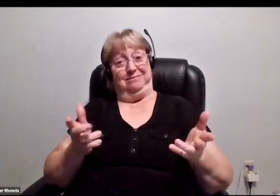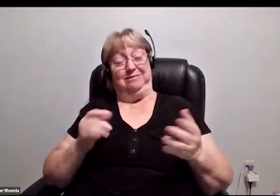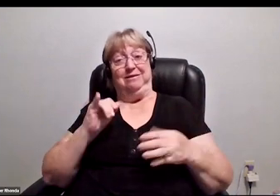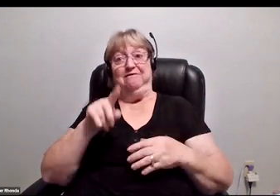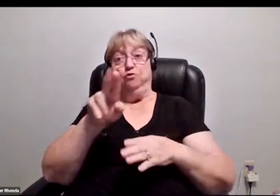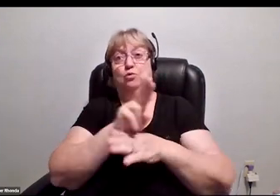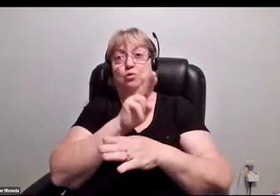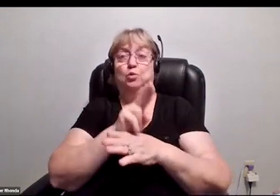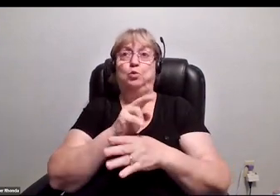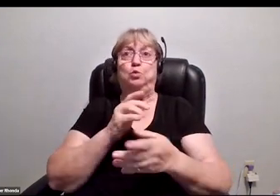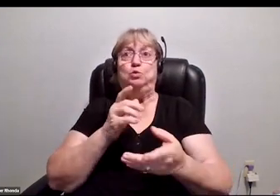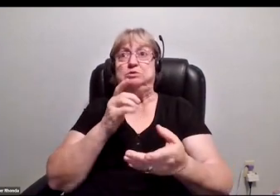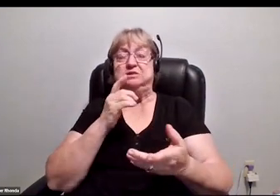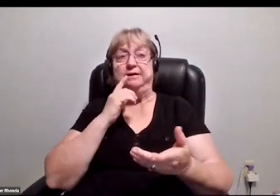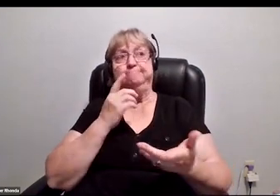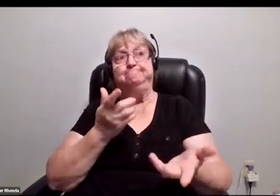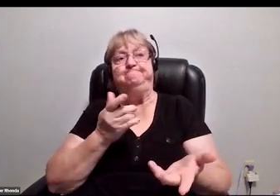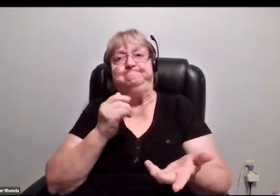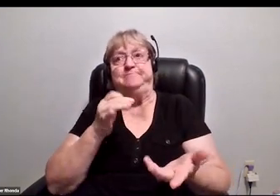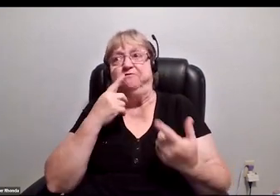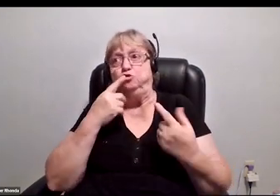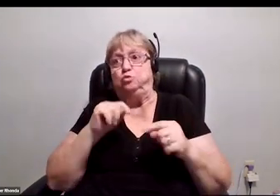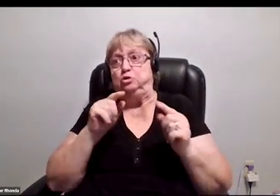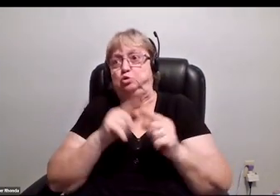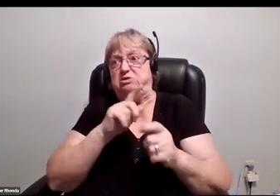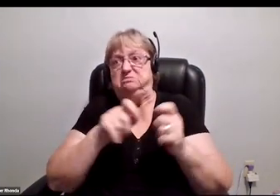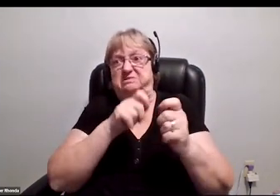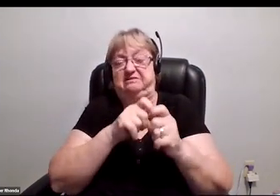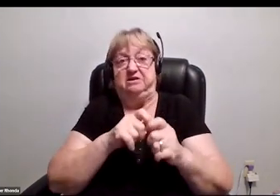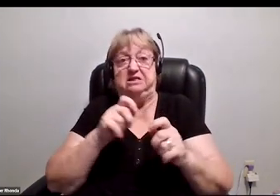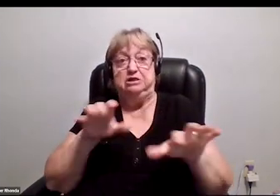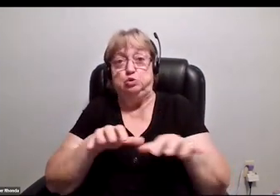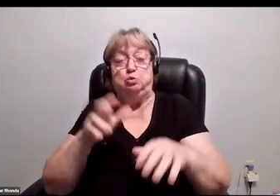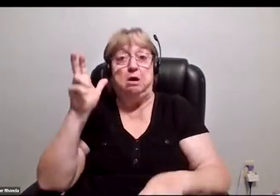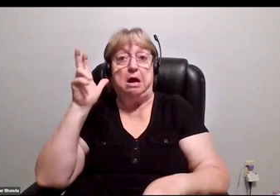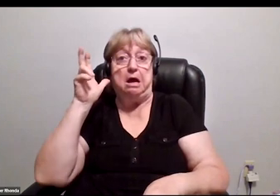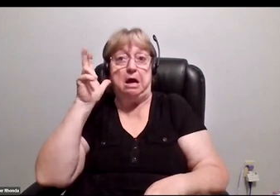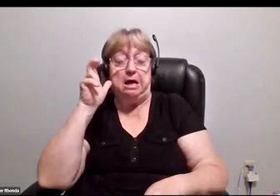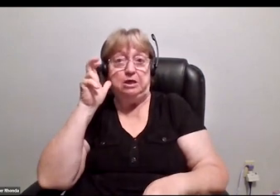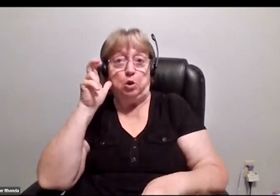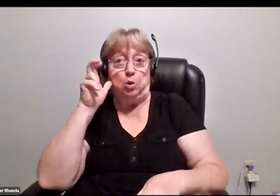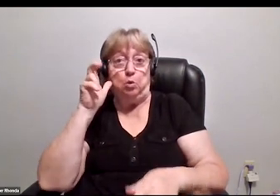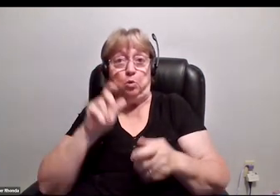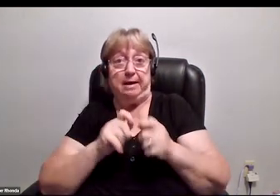if you're trying to specifically do audio technology, audio editing,